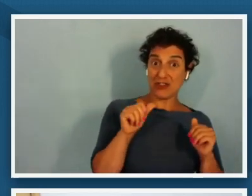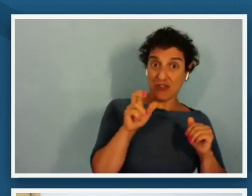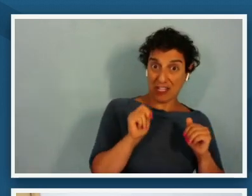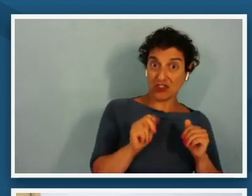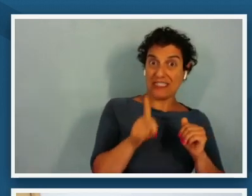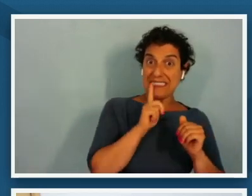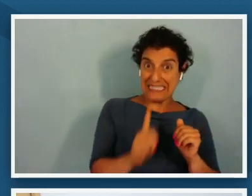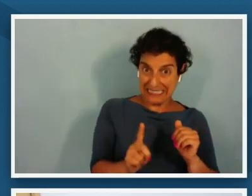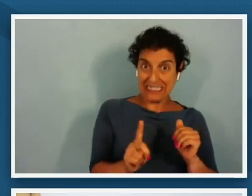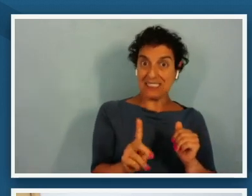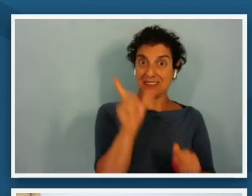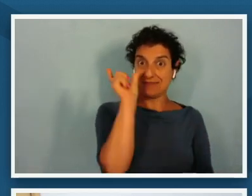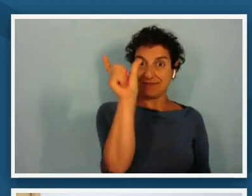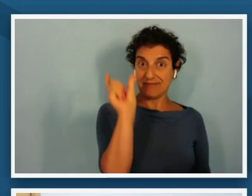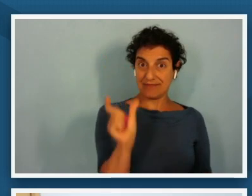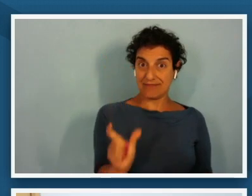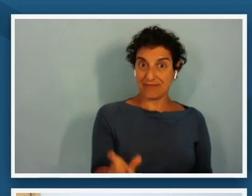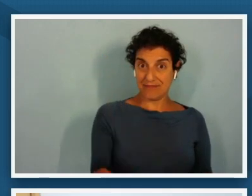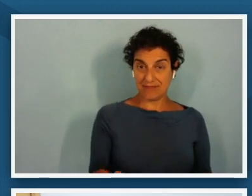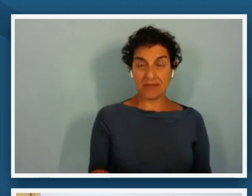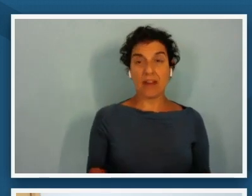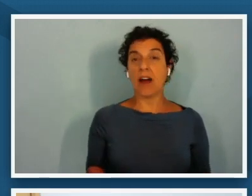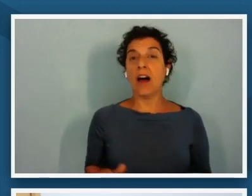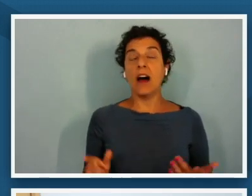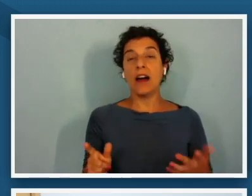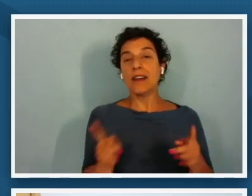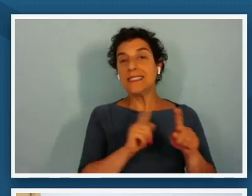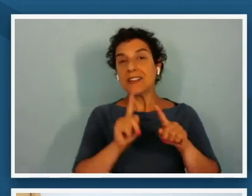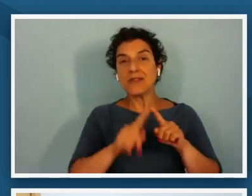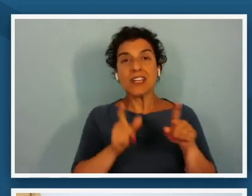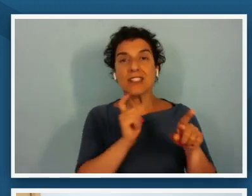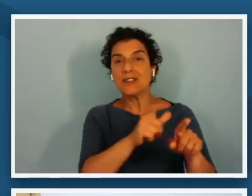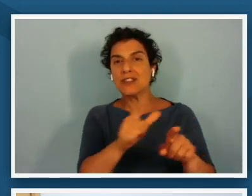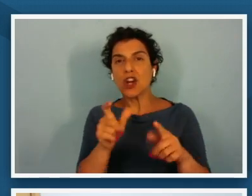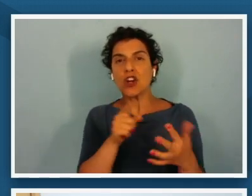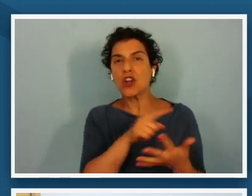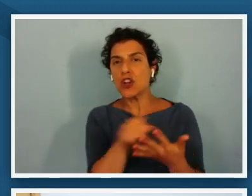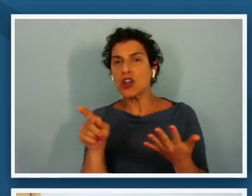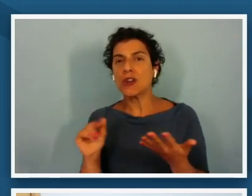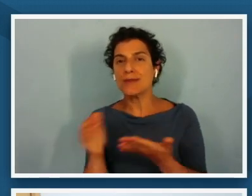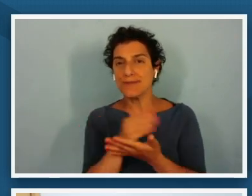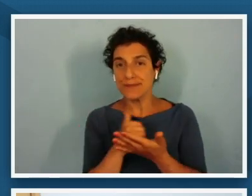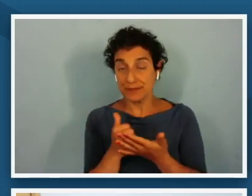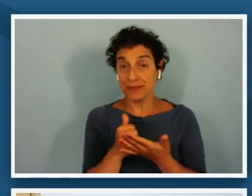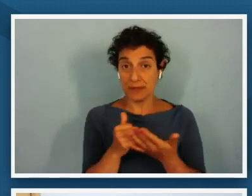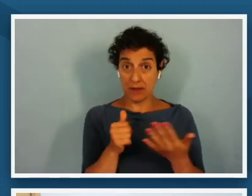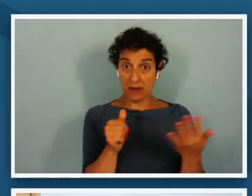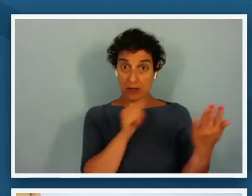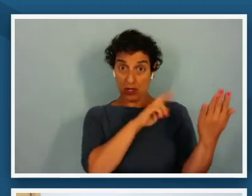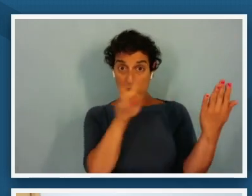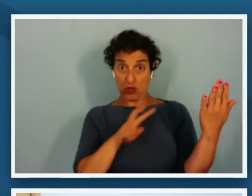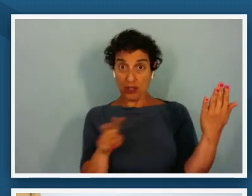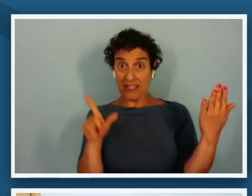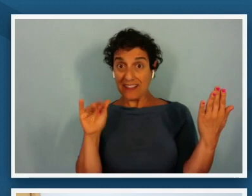um we collected terms that really depend you know as you're looking through the literature as